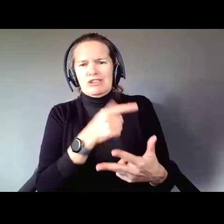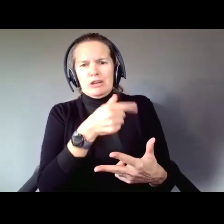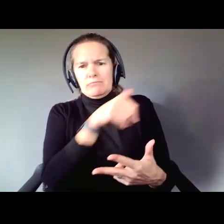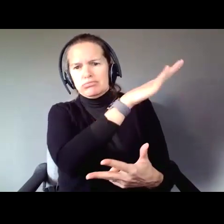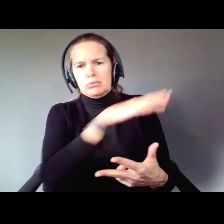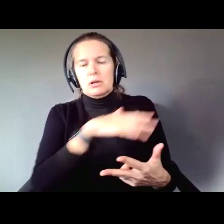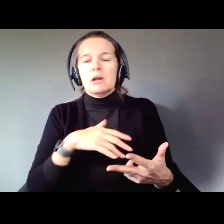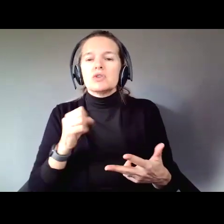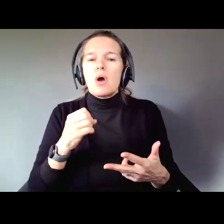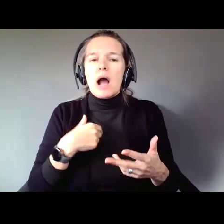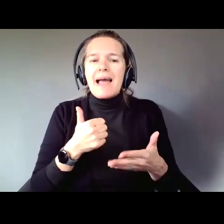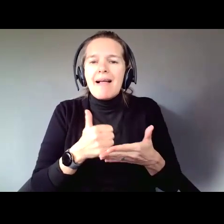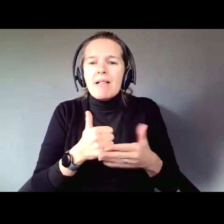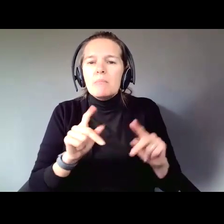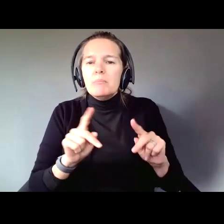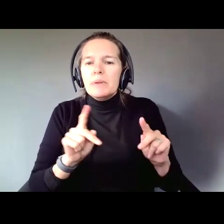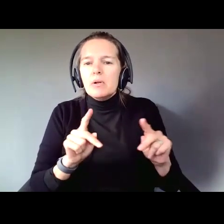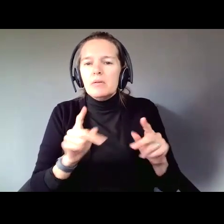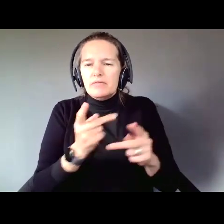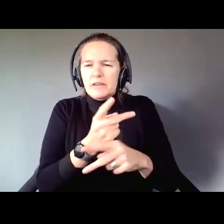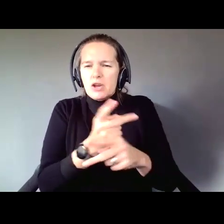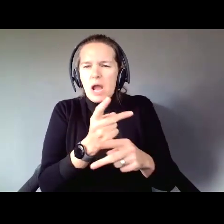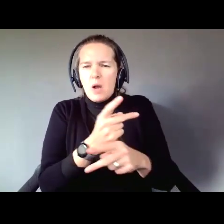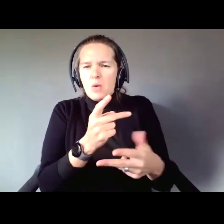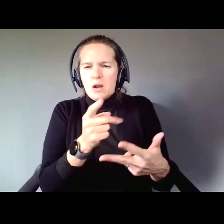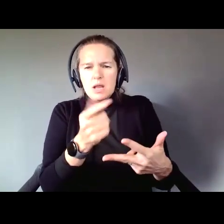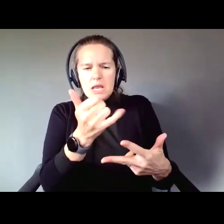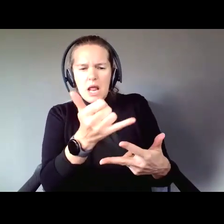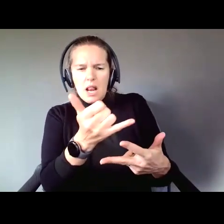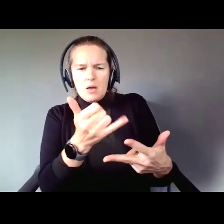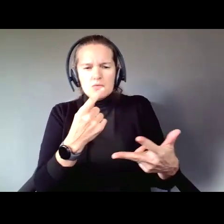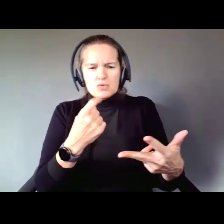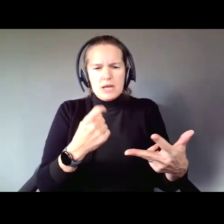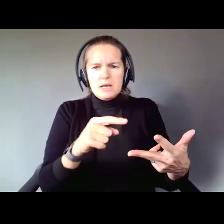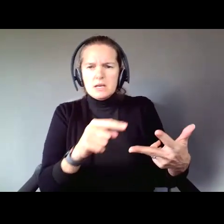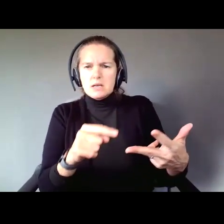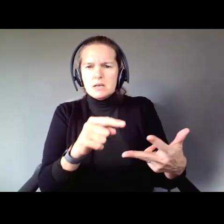to triangulate where the yellows and reds are, because that tells us where the help is needed.